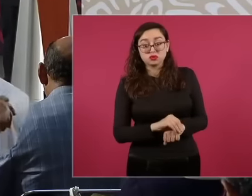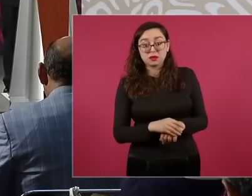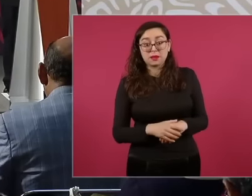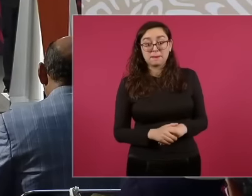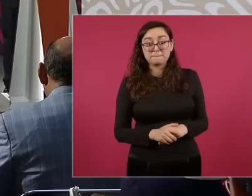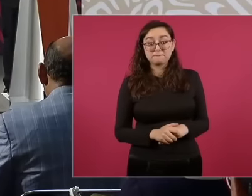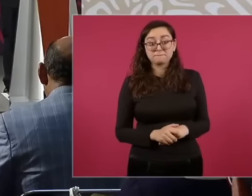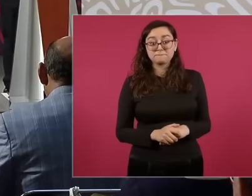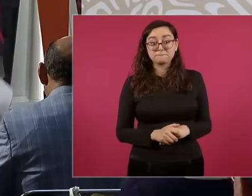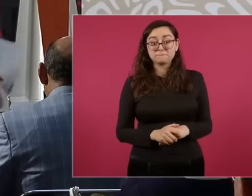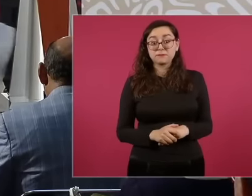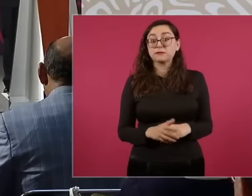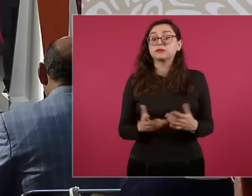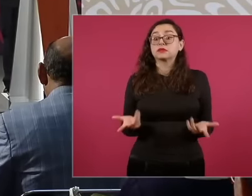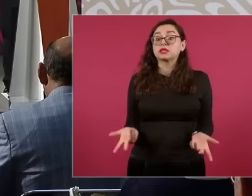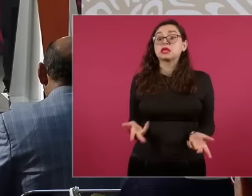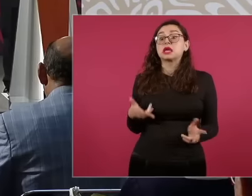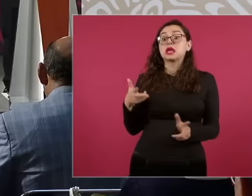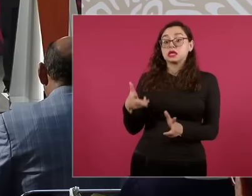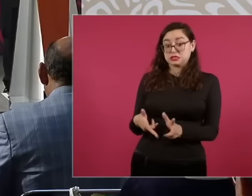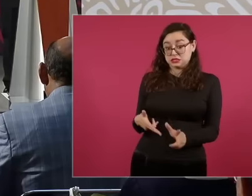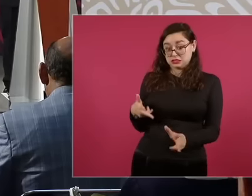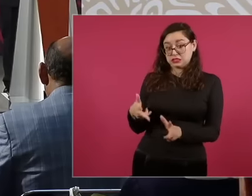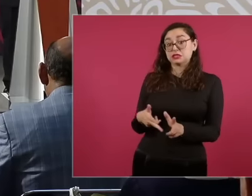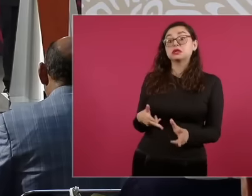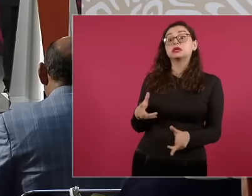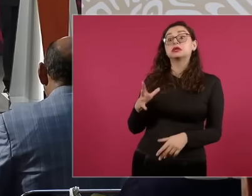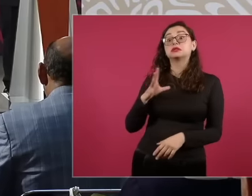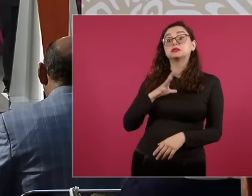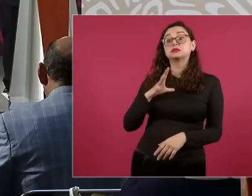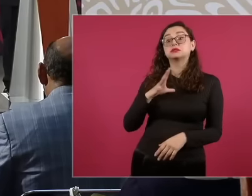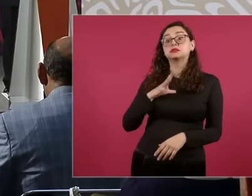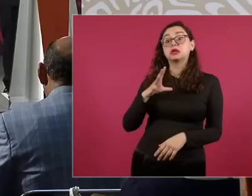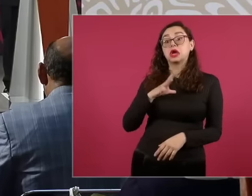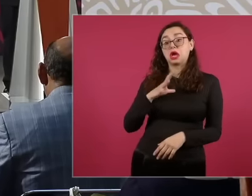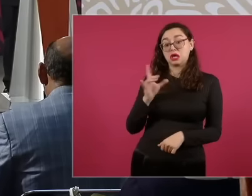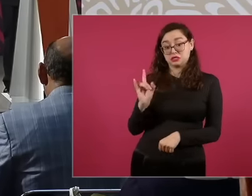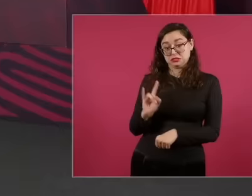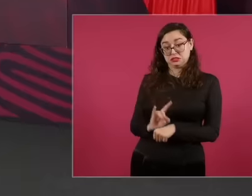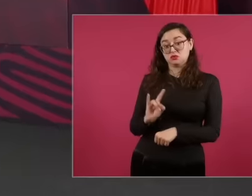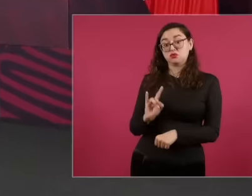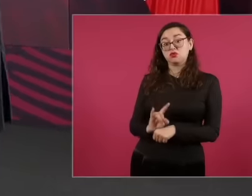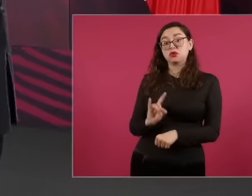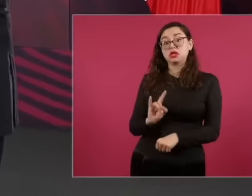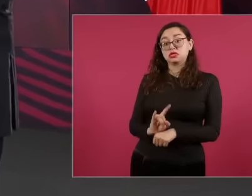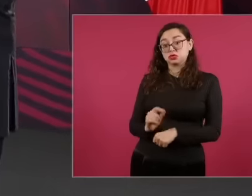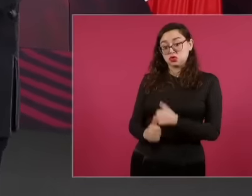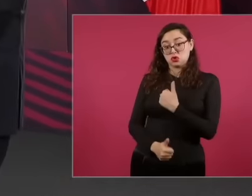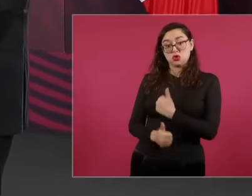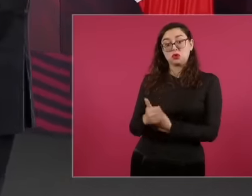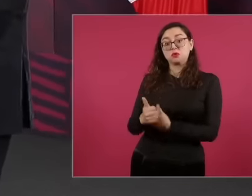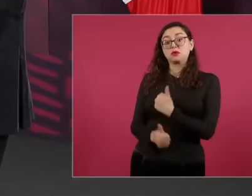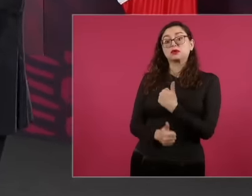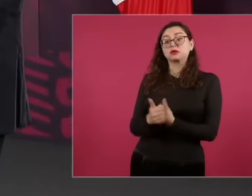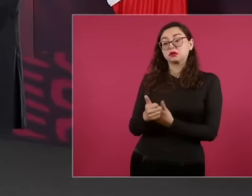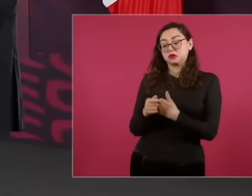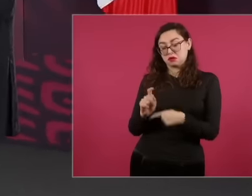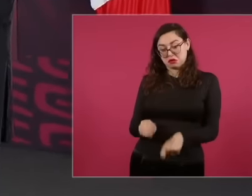where and in the matter of the imuris train they simulated they simulated competition and gave the work